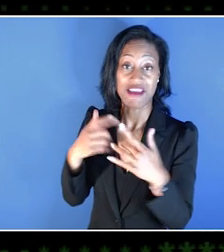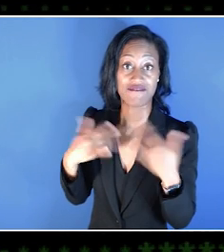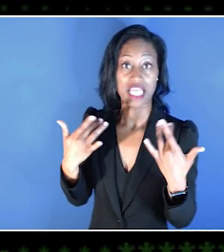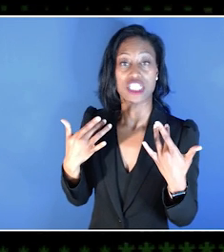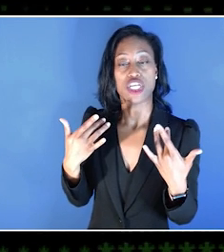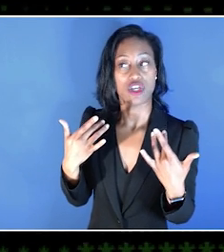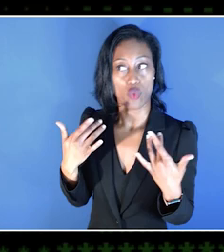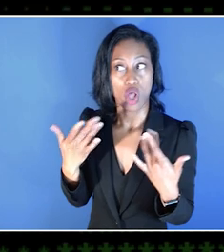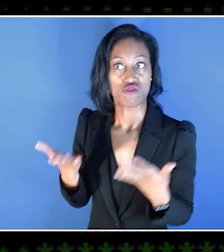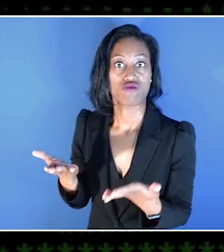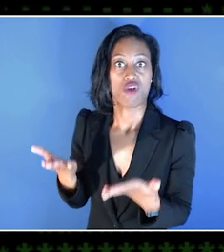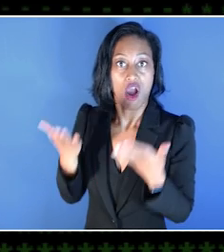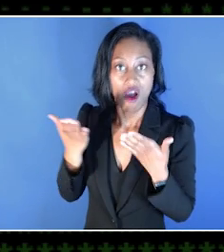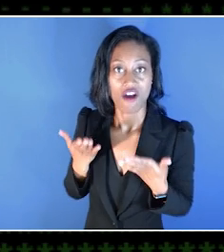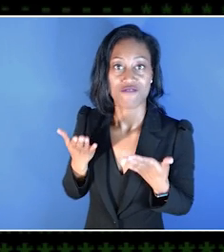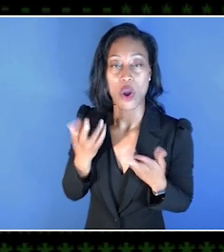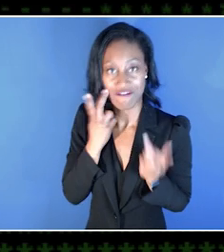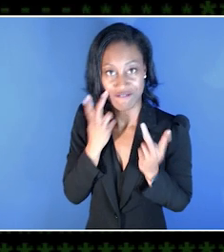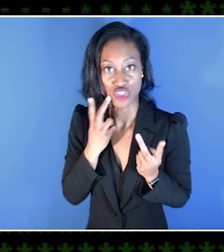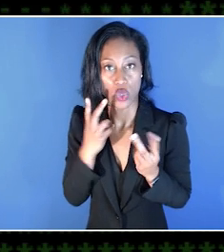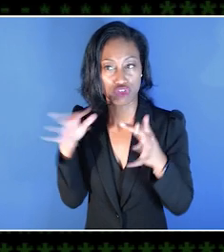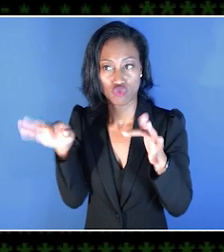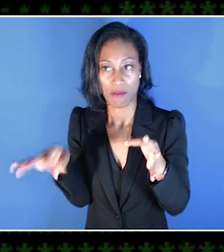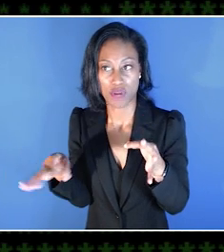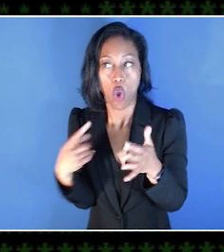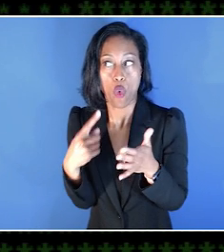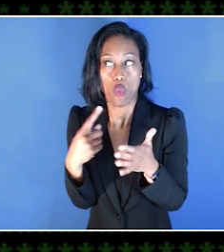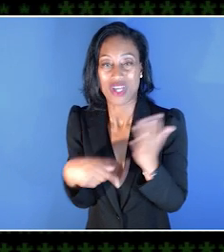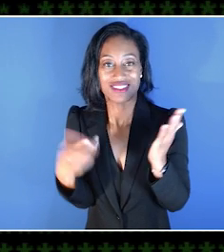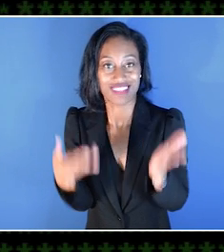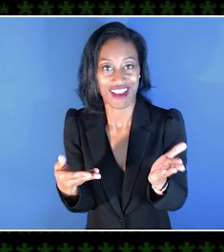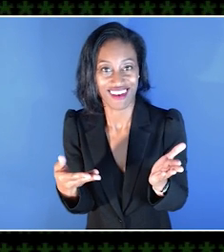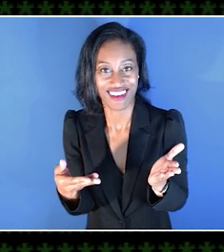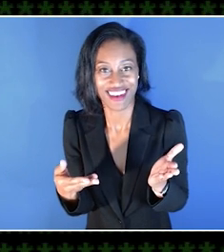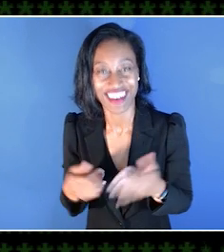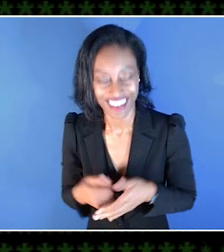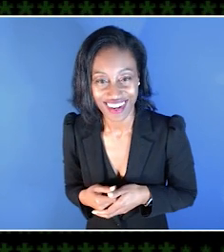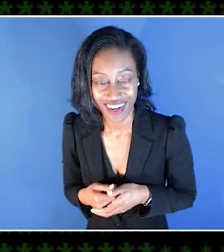a visual description of what is there. And to developers,